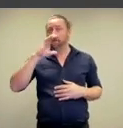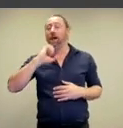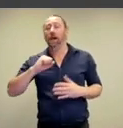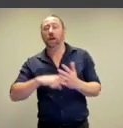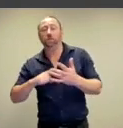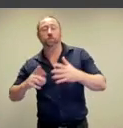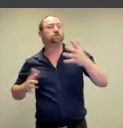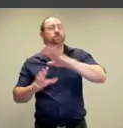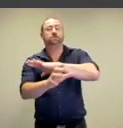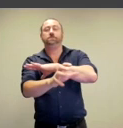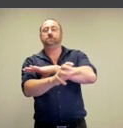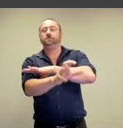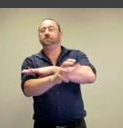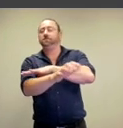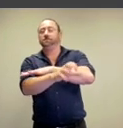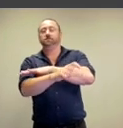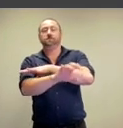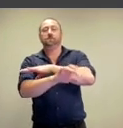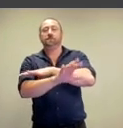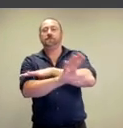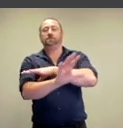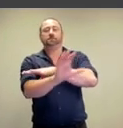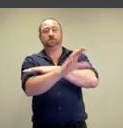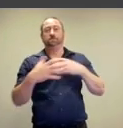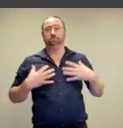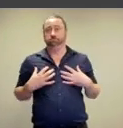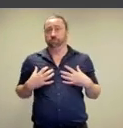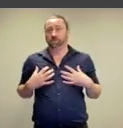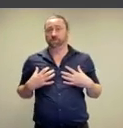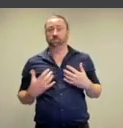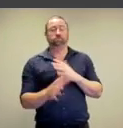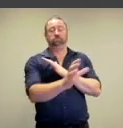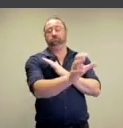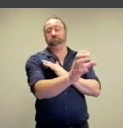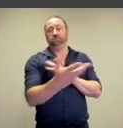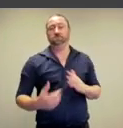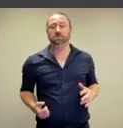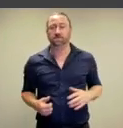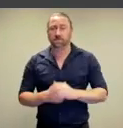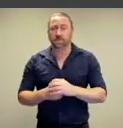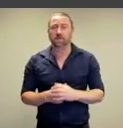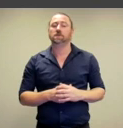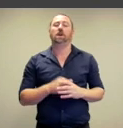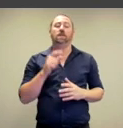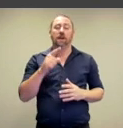male members of the public to reach